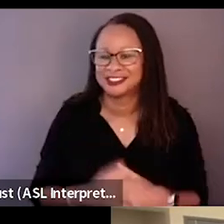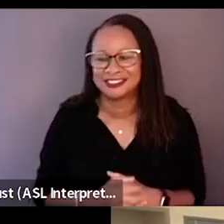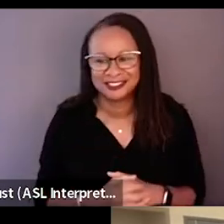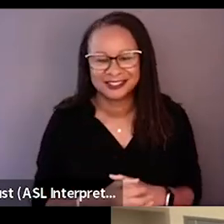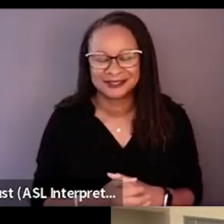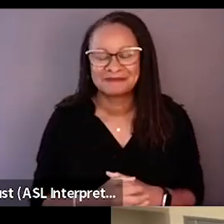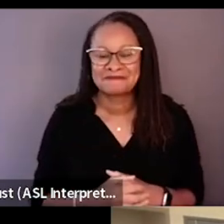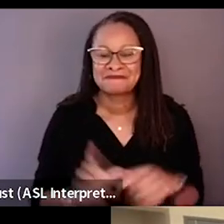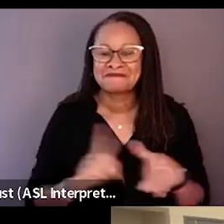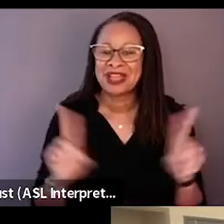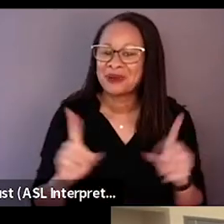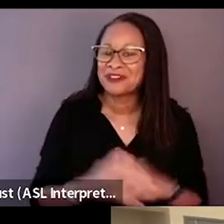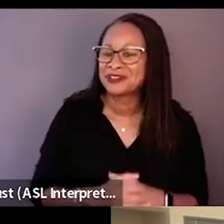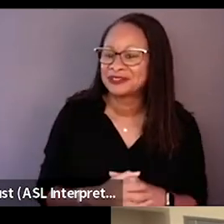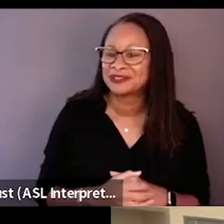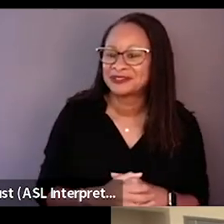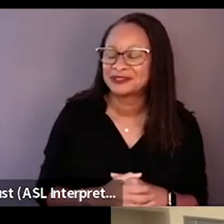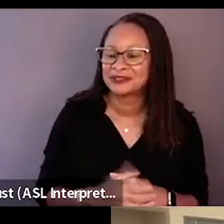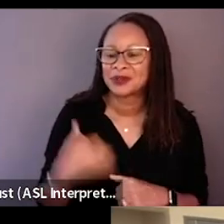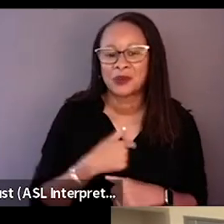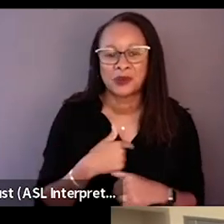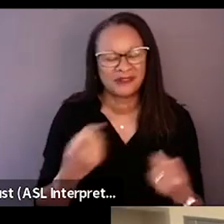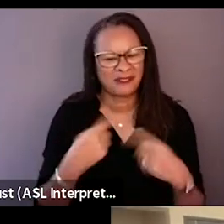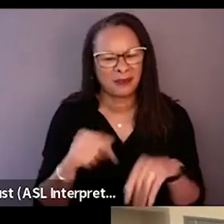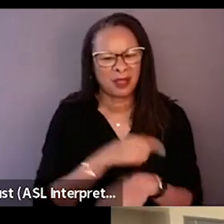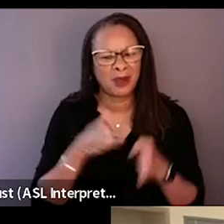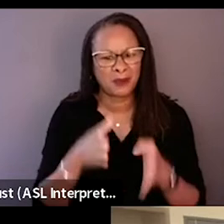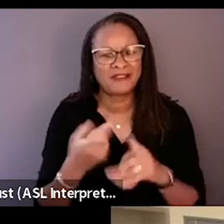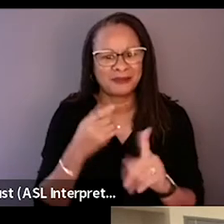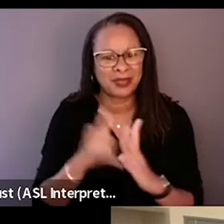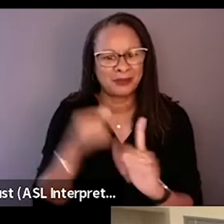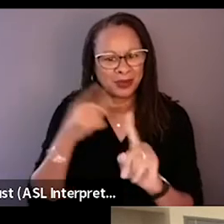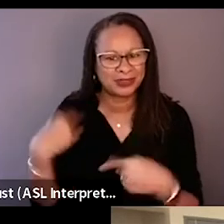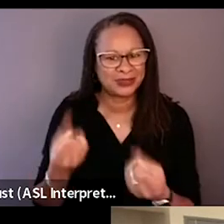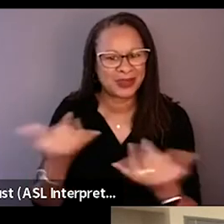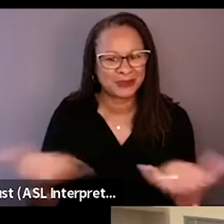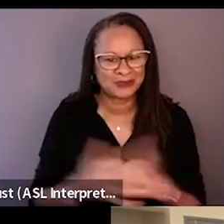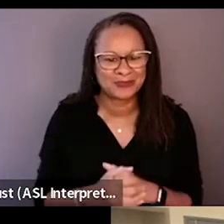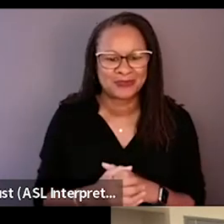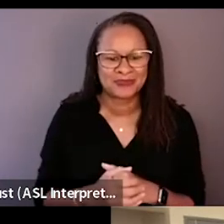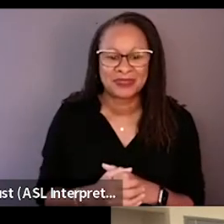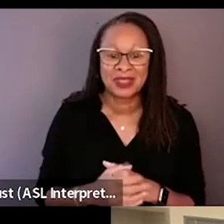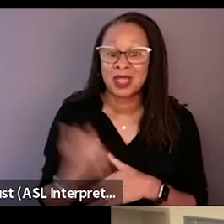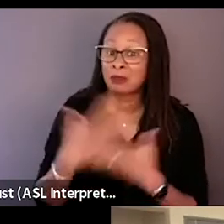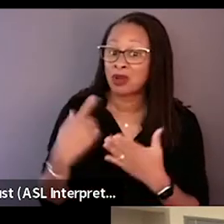However, I think we've come a long way since then. Yeah. And part of what was so special about this film